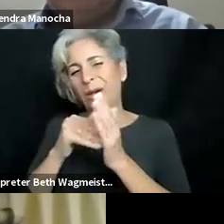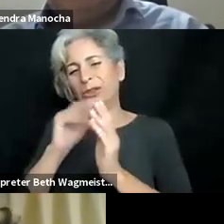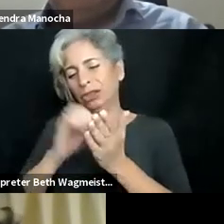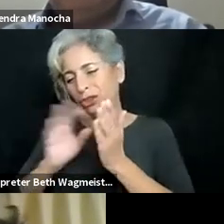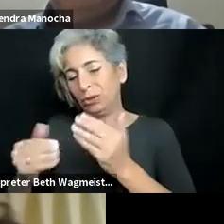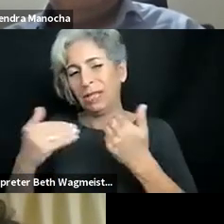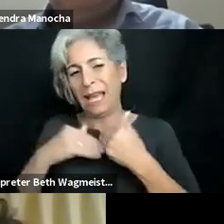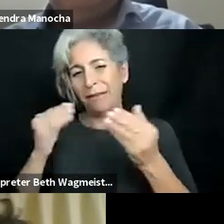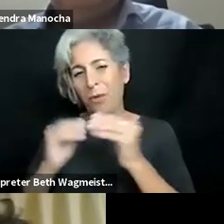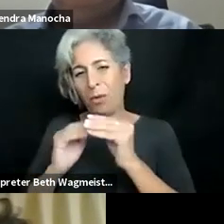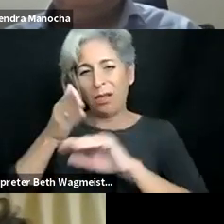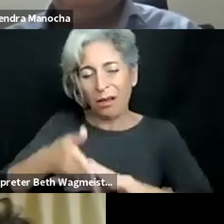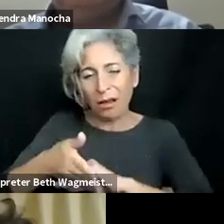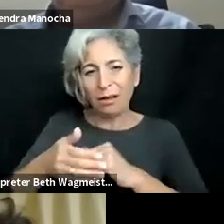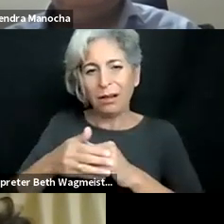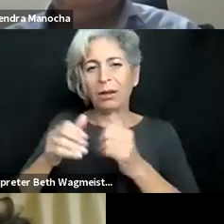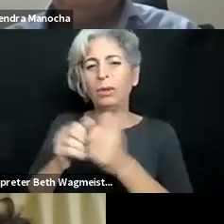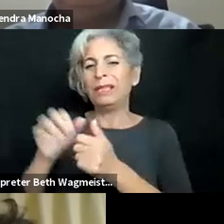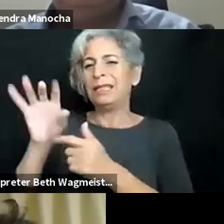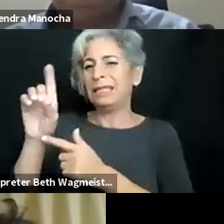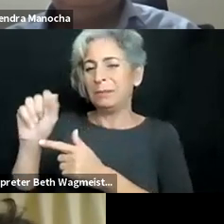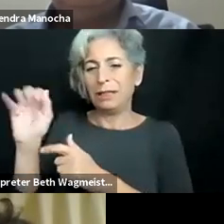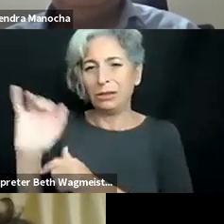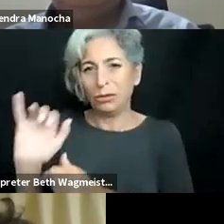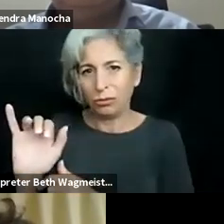university services, wherever we are. When it has more than